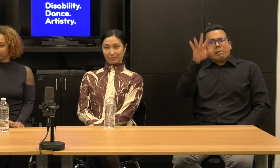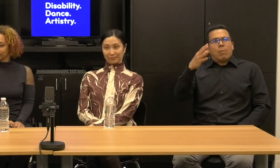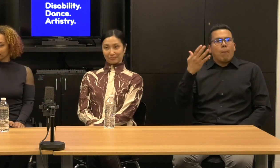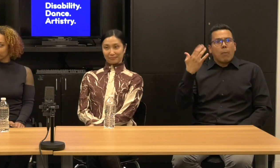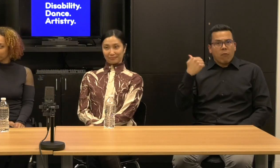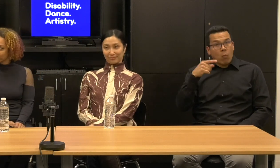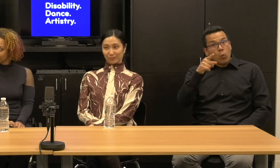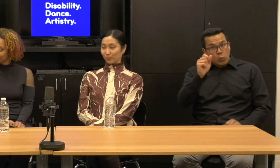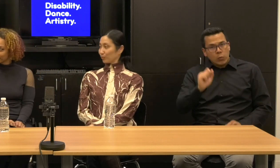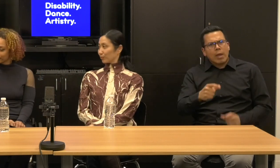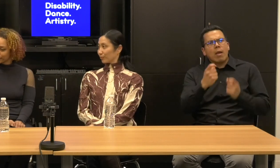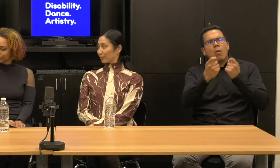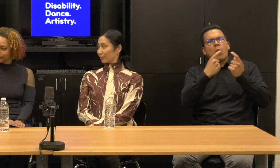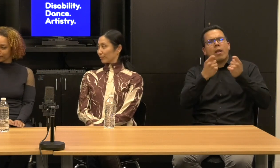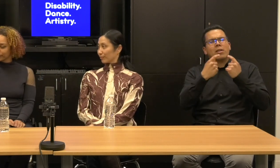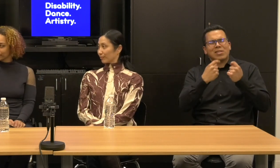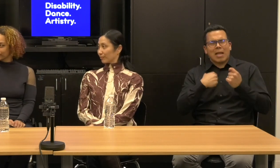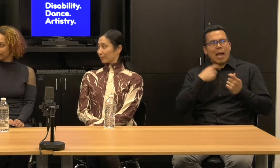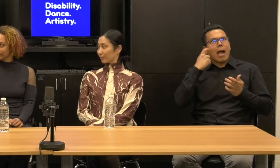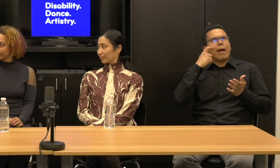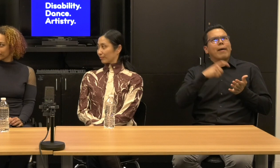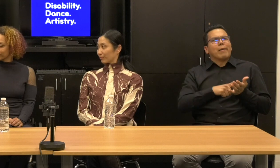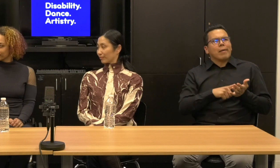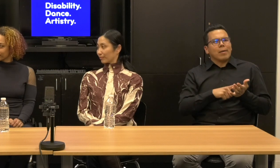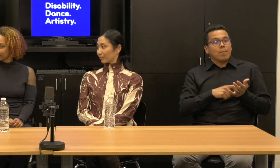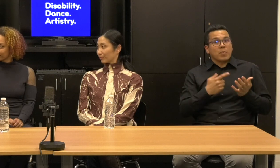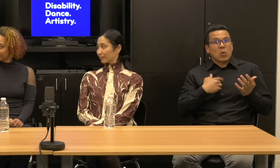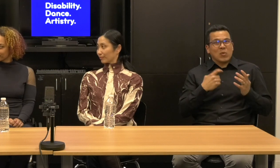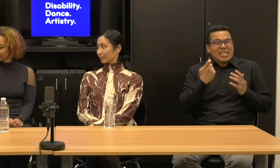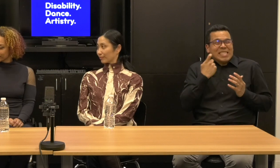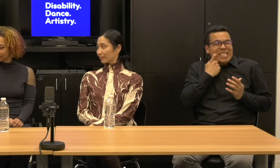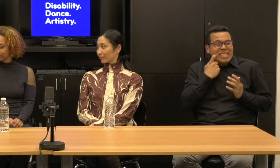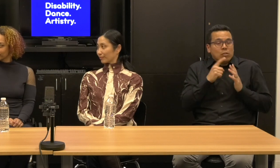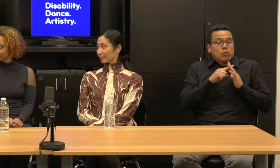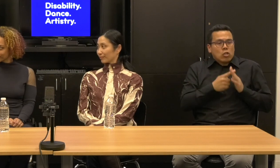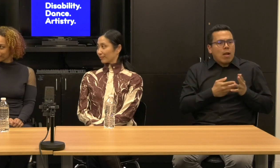I'm realizing as we're just, we're, you know, we're dipping our toe into what Descent is.